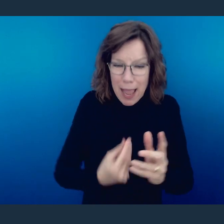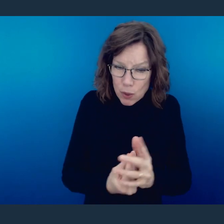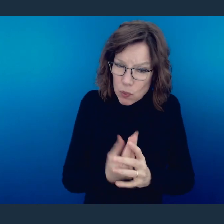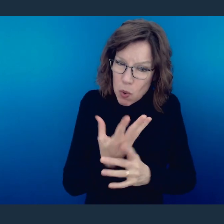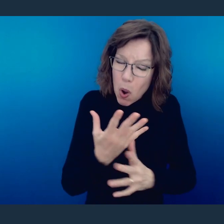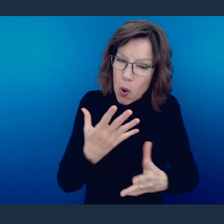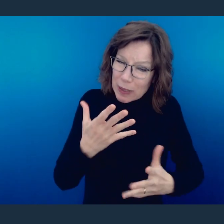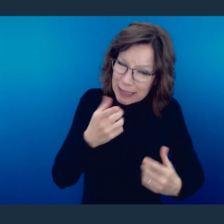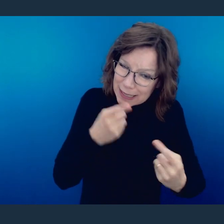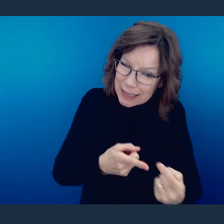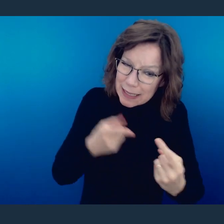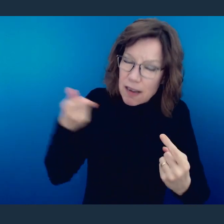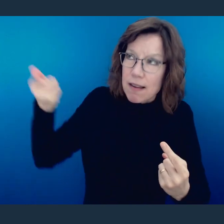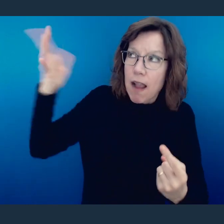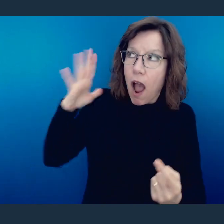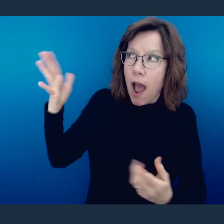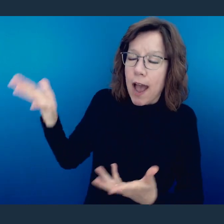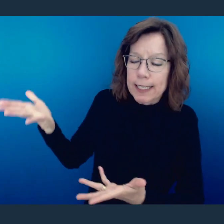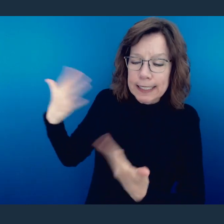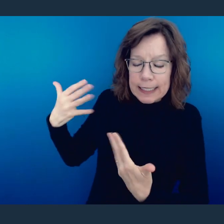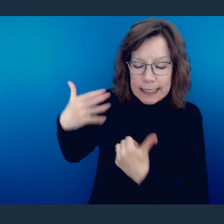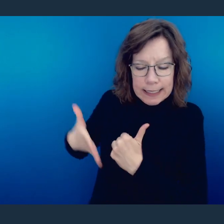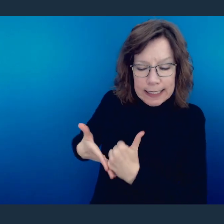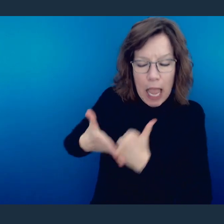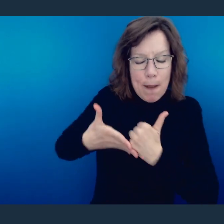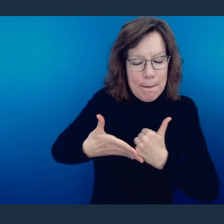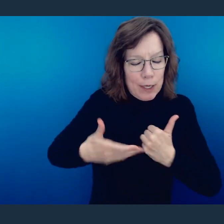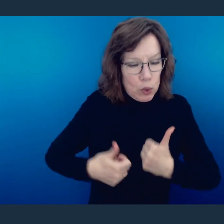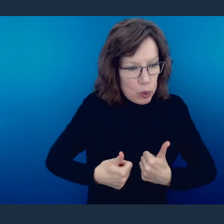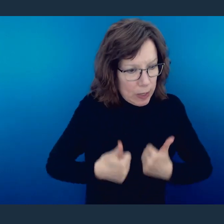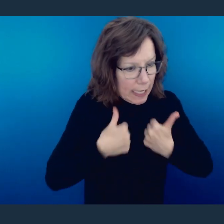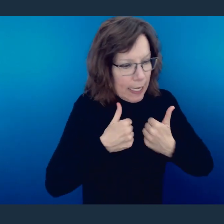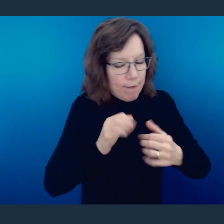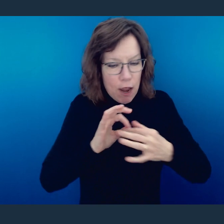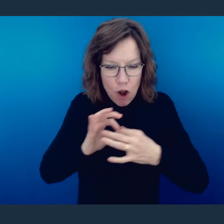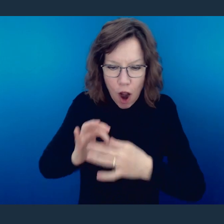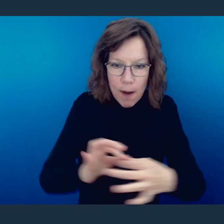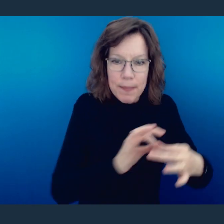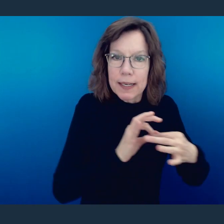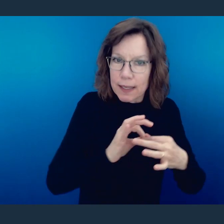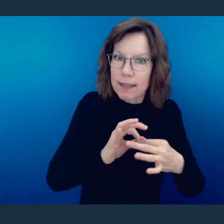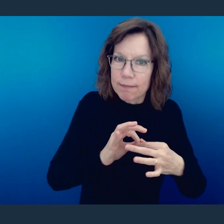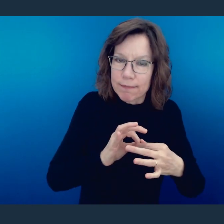the growing pains, God is encouraging you to live and function in harmony.